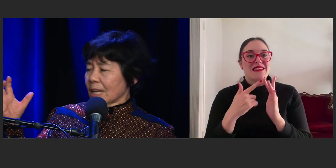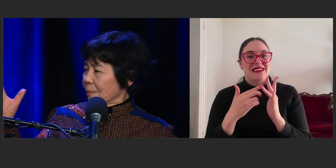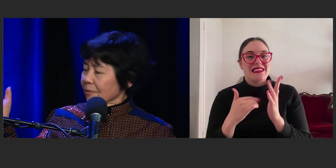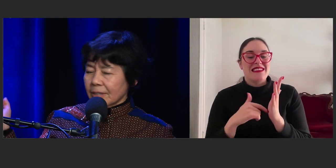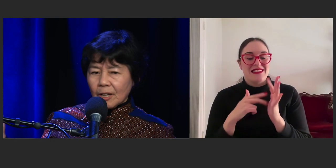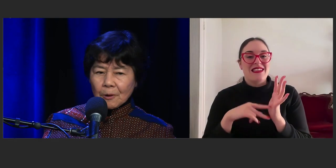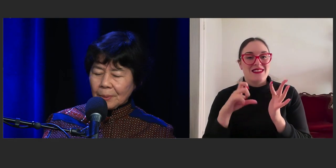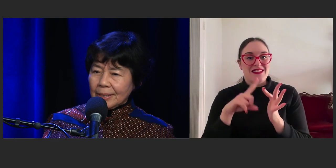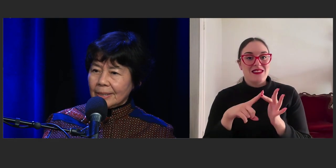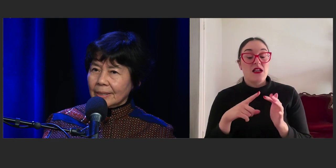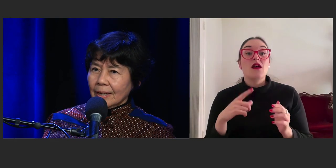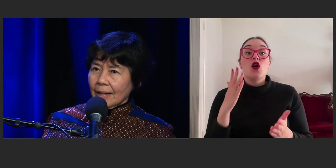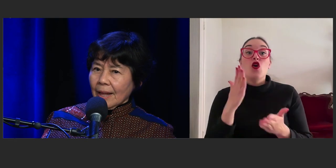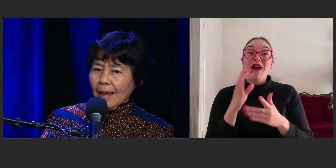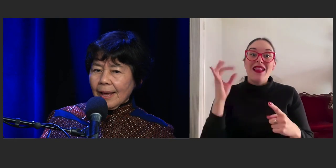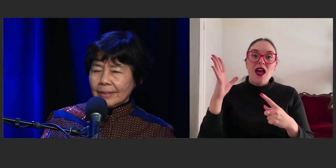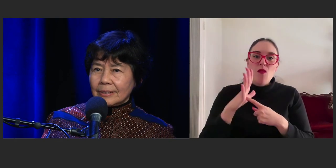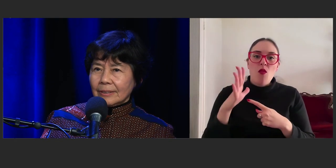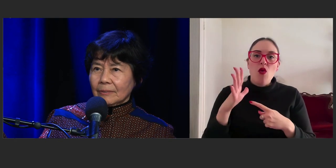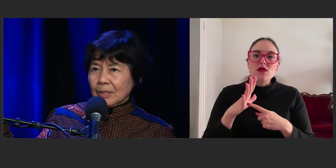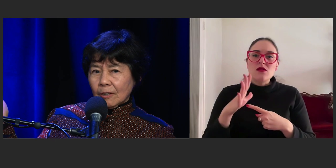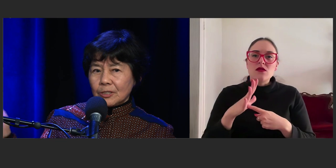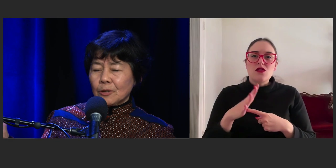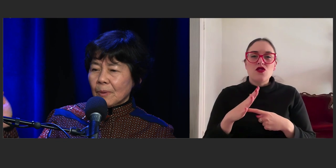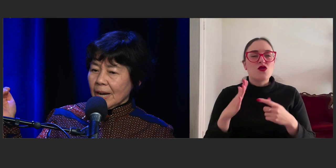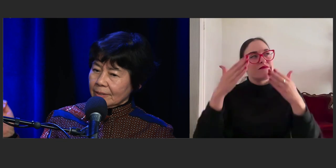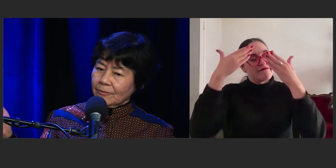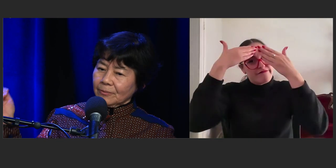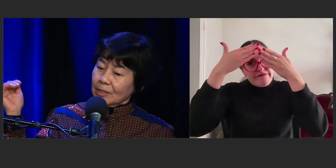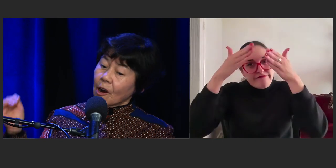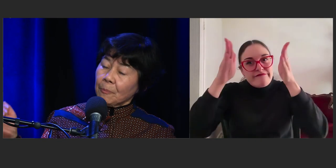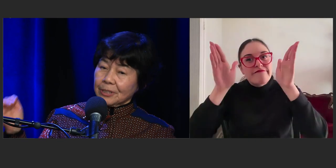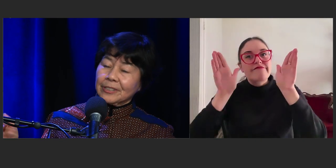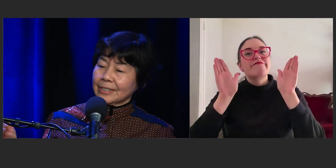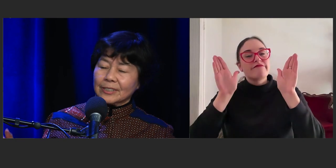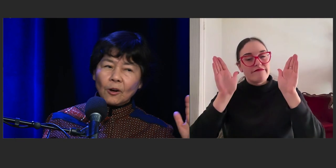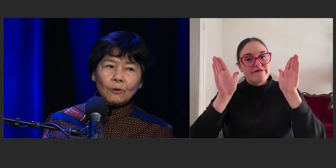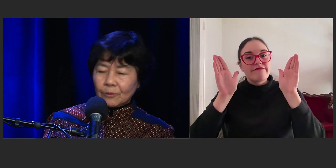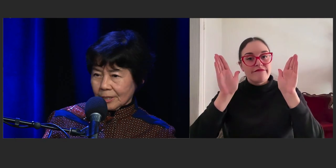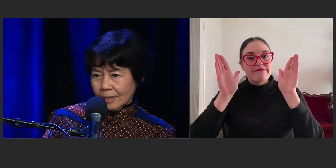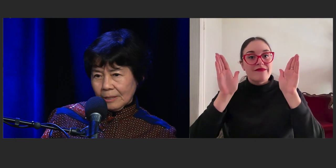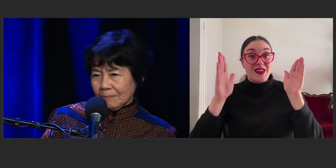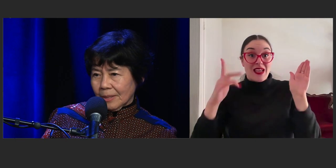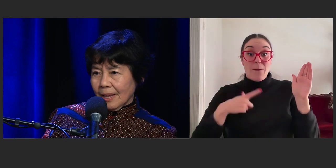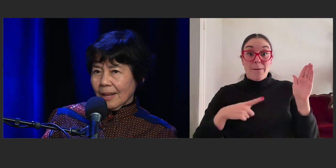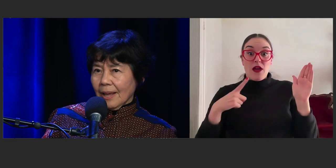keep everything open and because you might, there are opportunities all the time